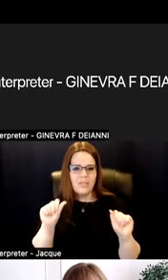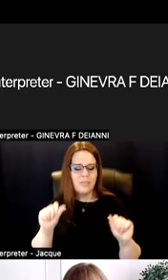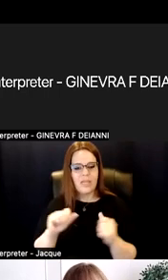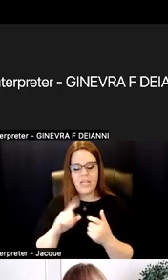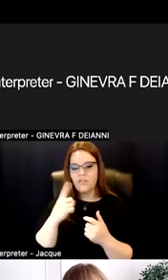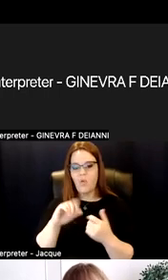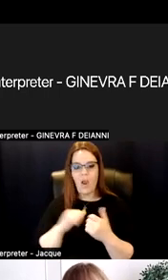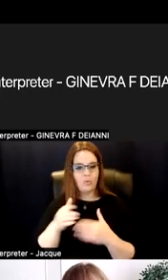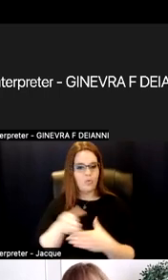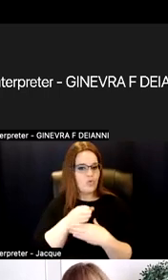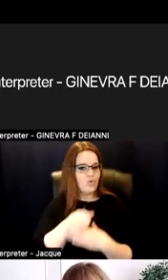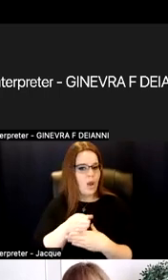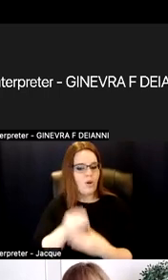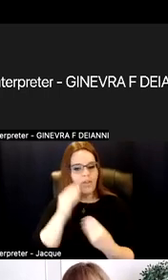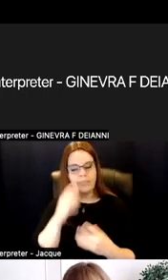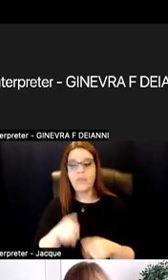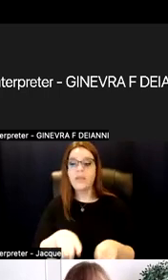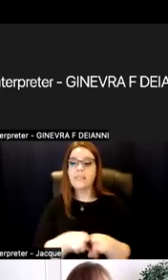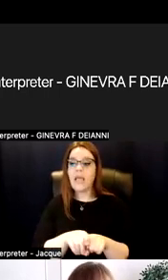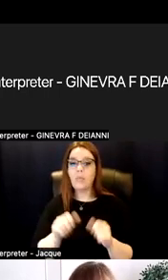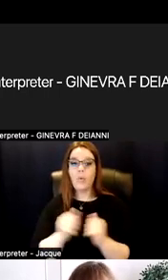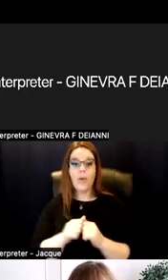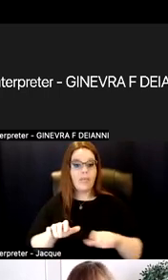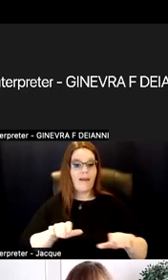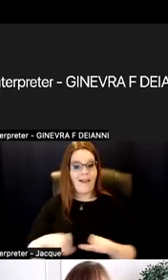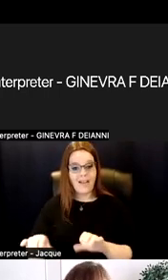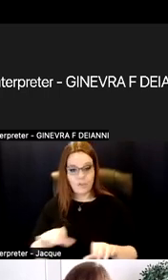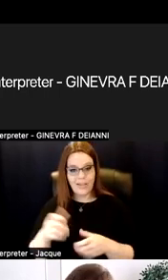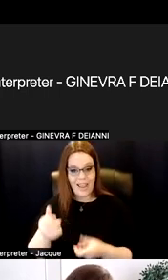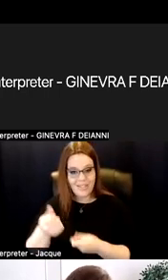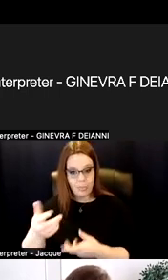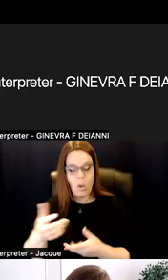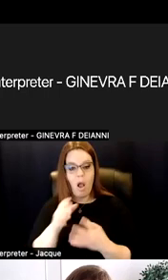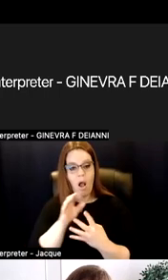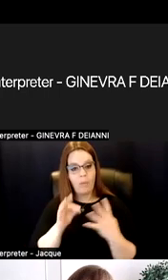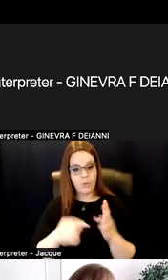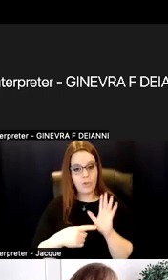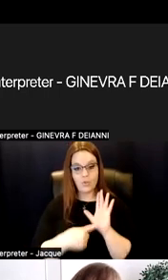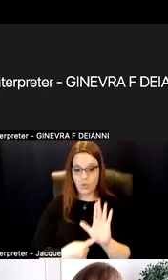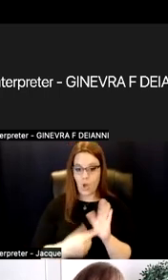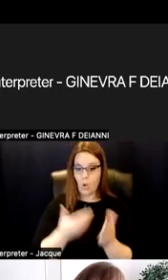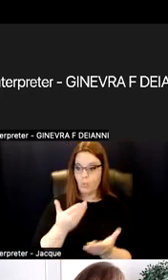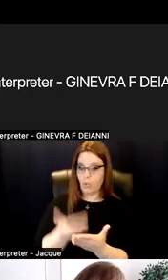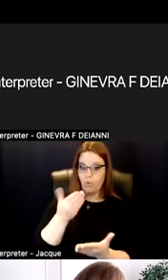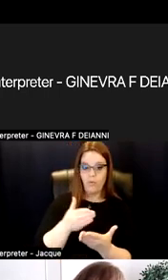The same way with action and expression options for demonstrating learning. So like in the example I used before,